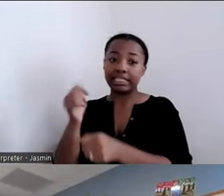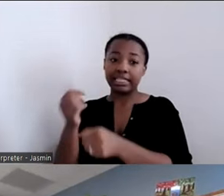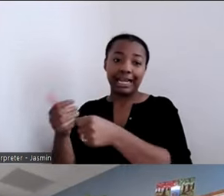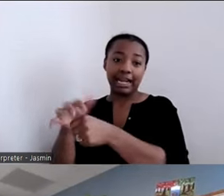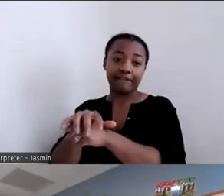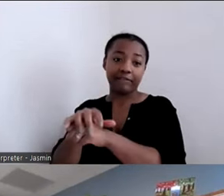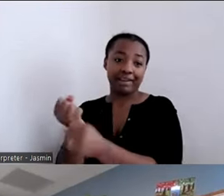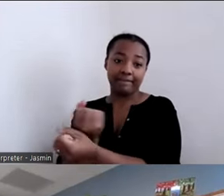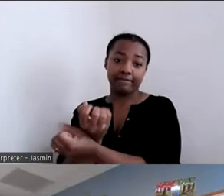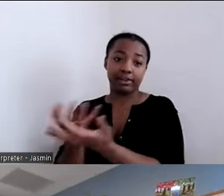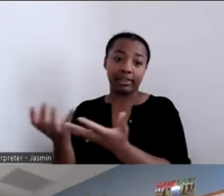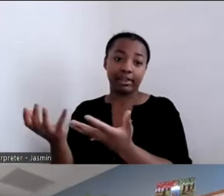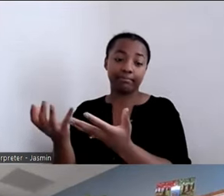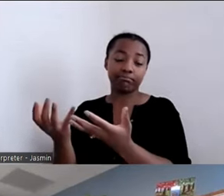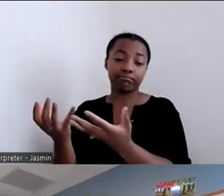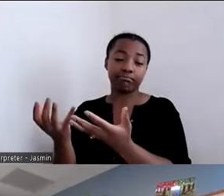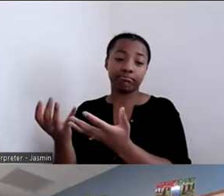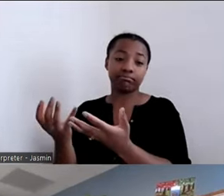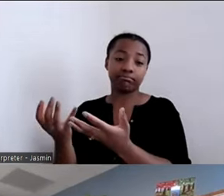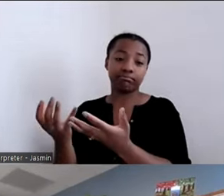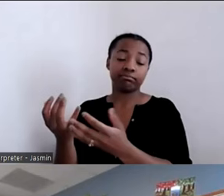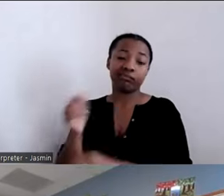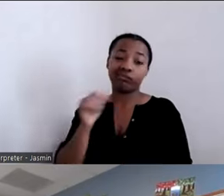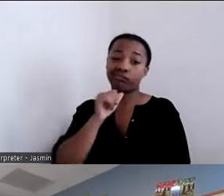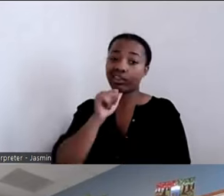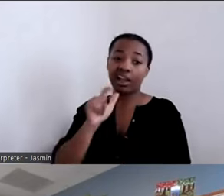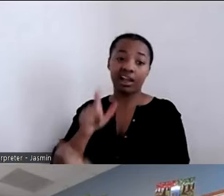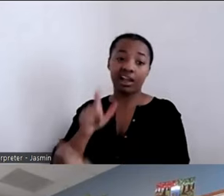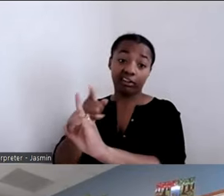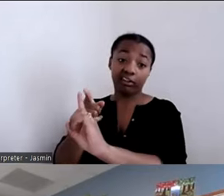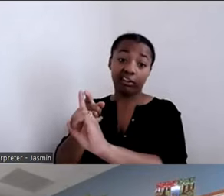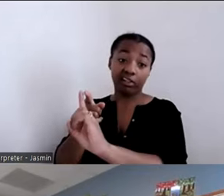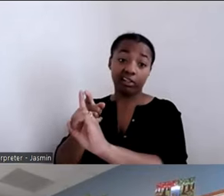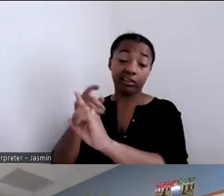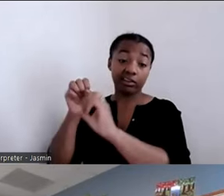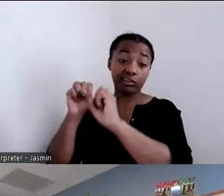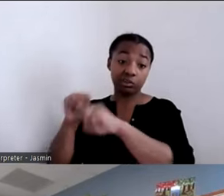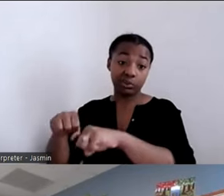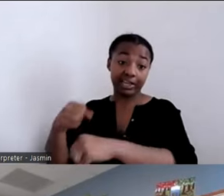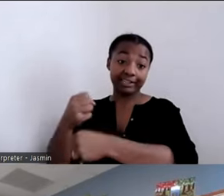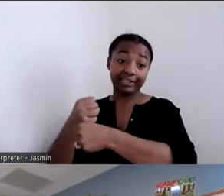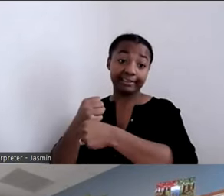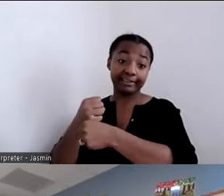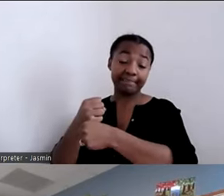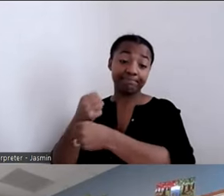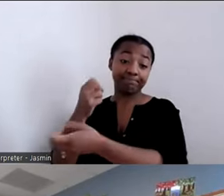Until we can get the appropriation from Congress, that is always going to create gaps.